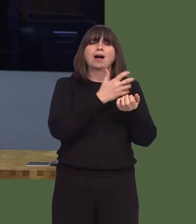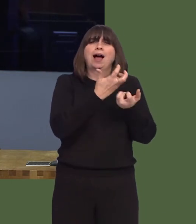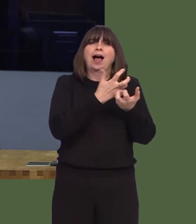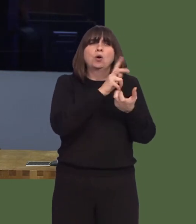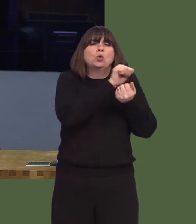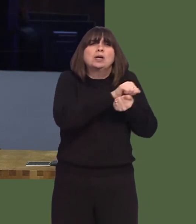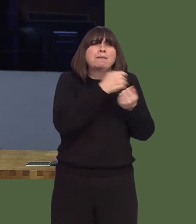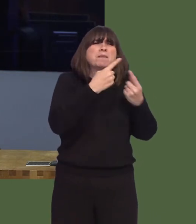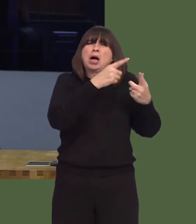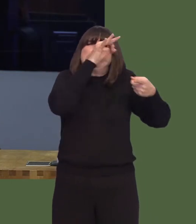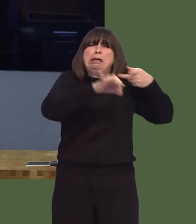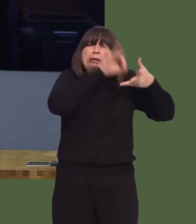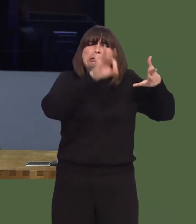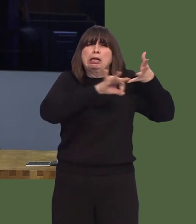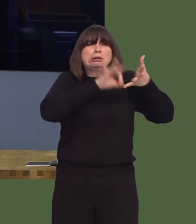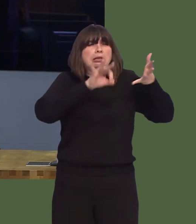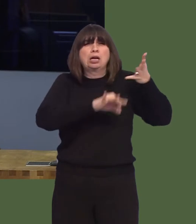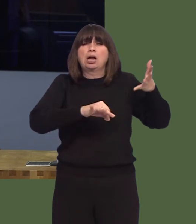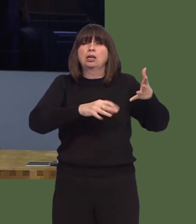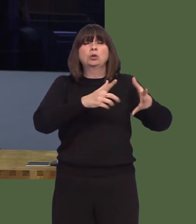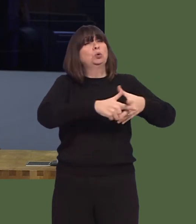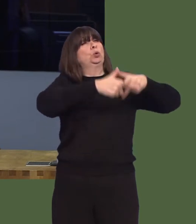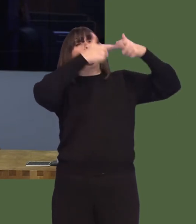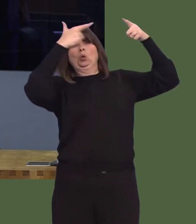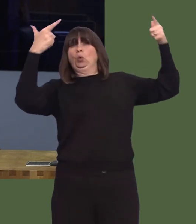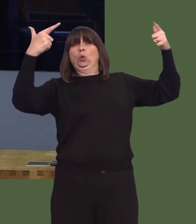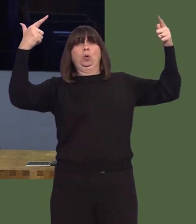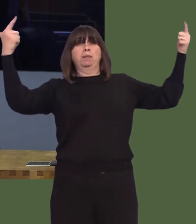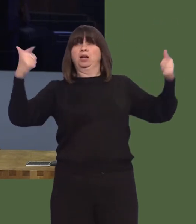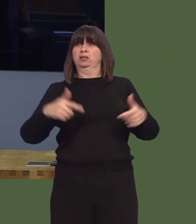retrieval, is far too great for any regulatory body to be able to use effectively.